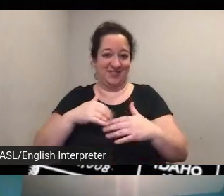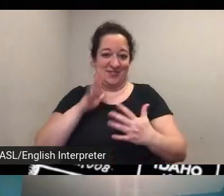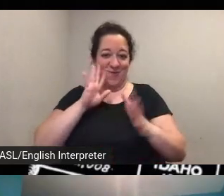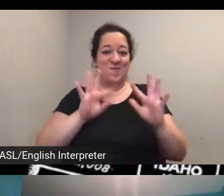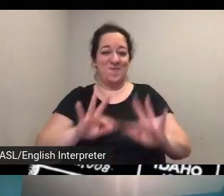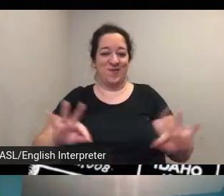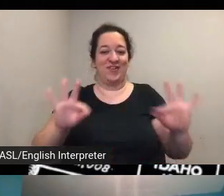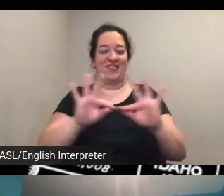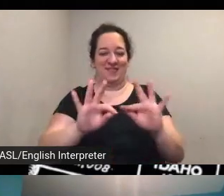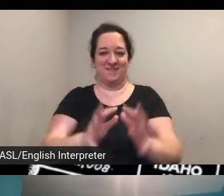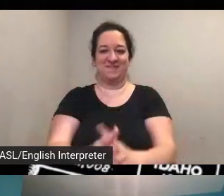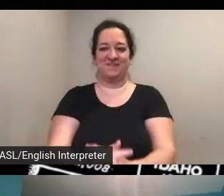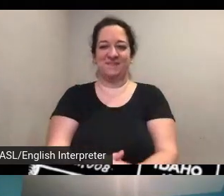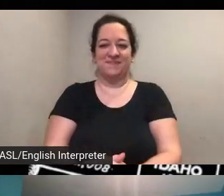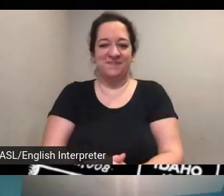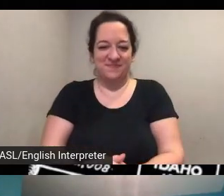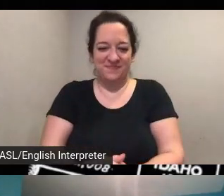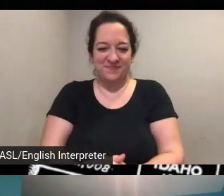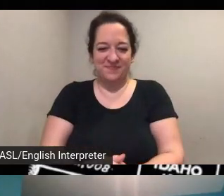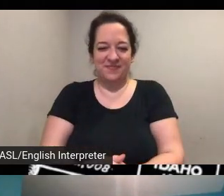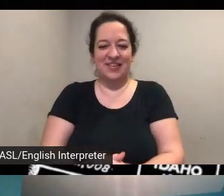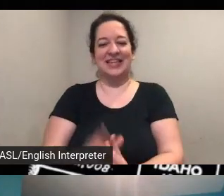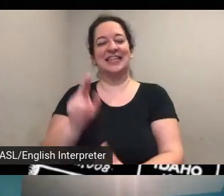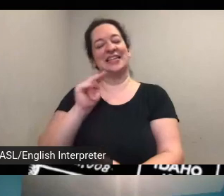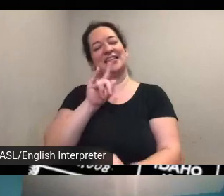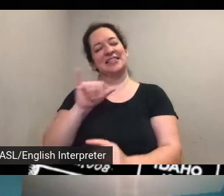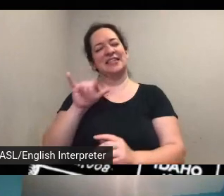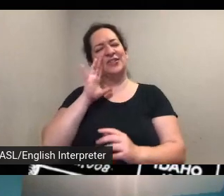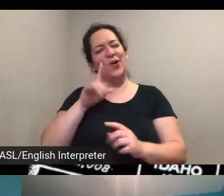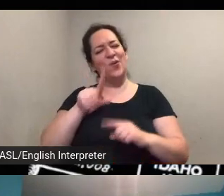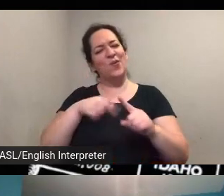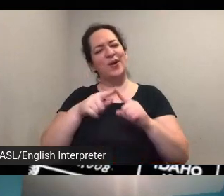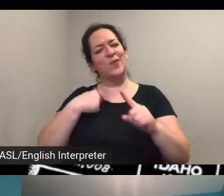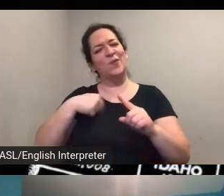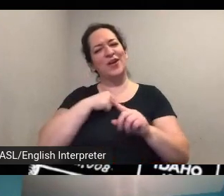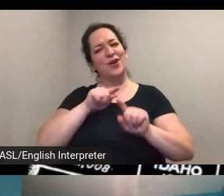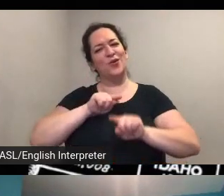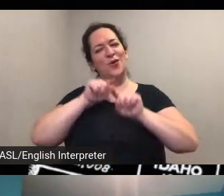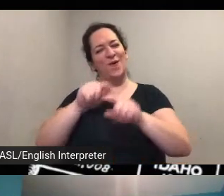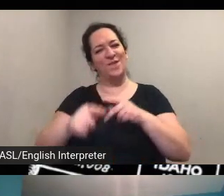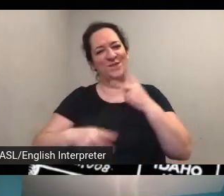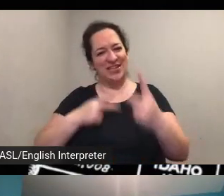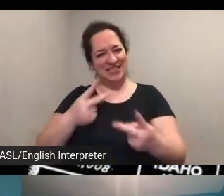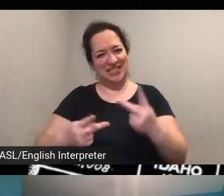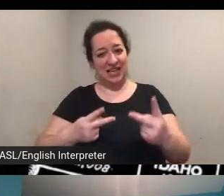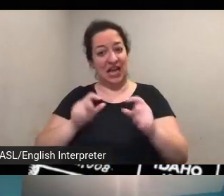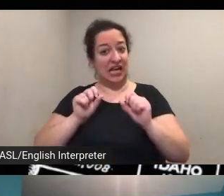so when we go visit these places can we will we be we be able to use the map say